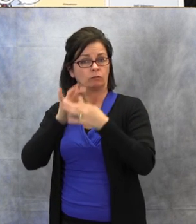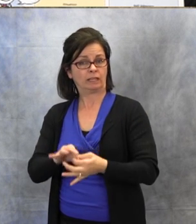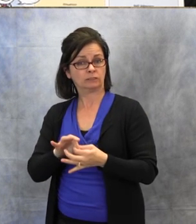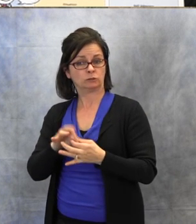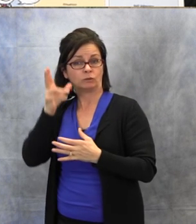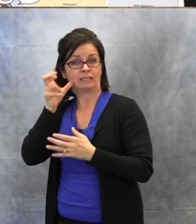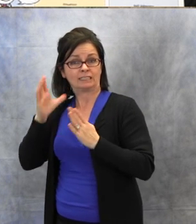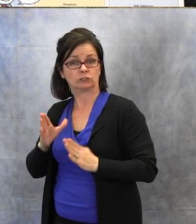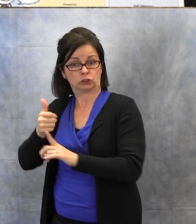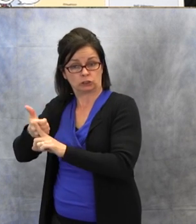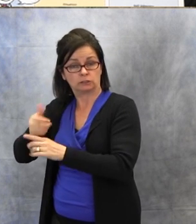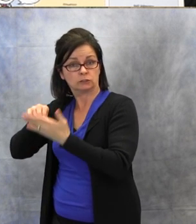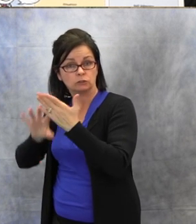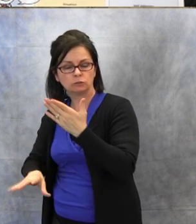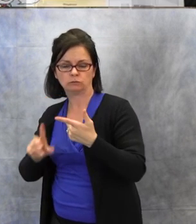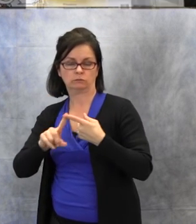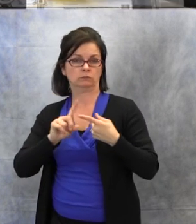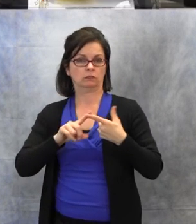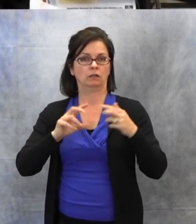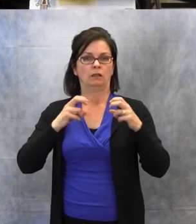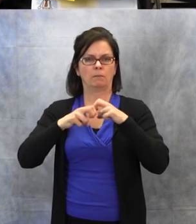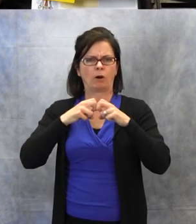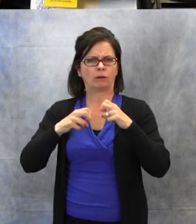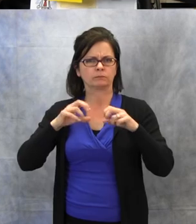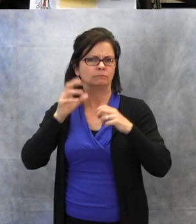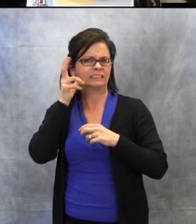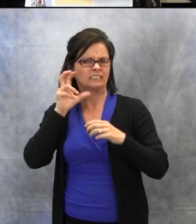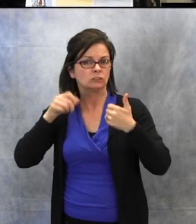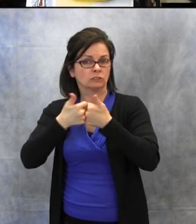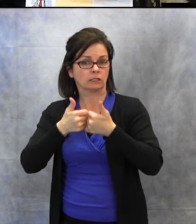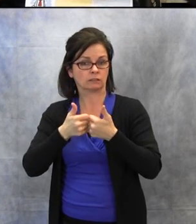Or is the problem due to the speaker, the teacher,